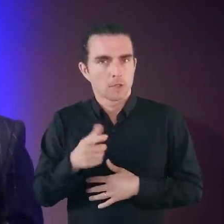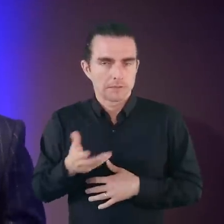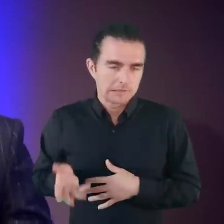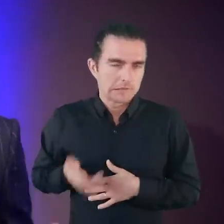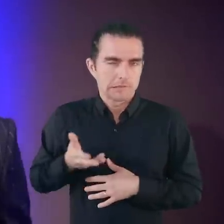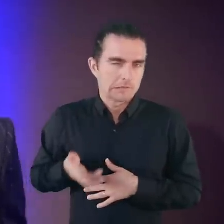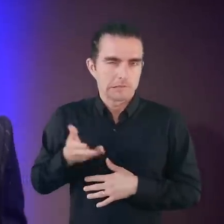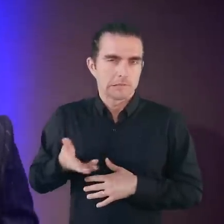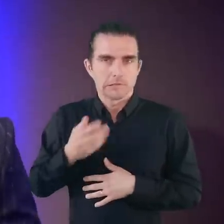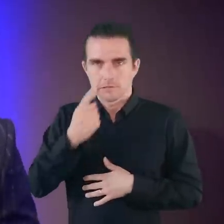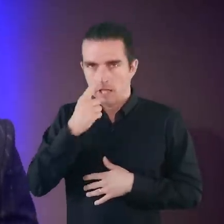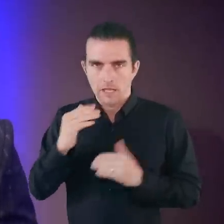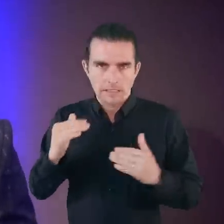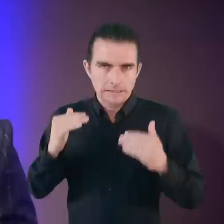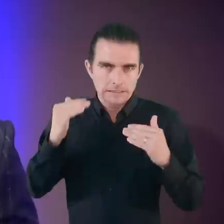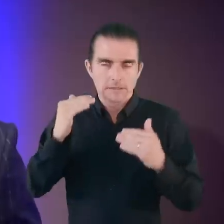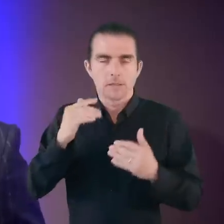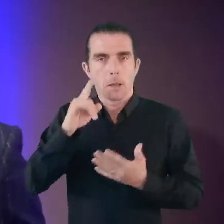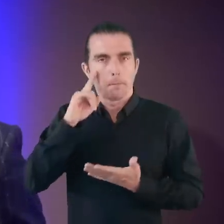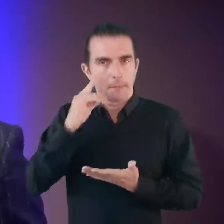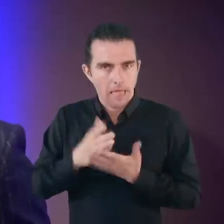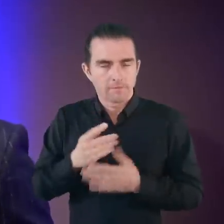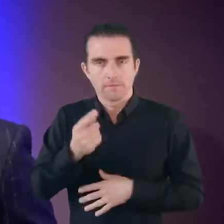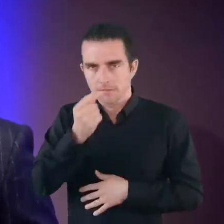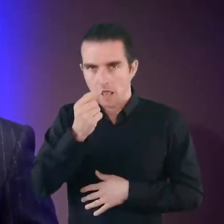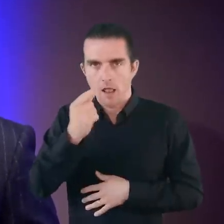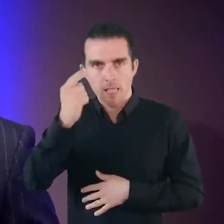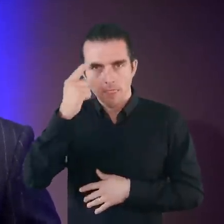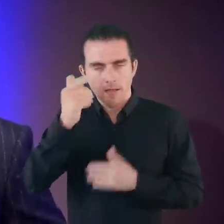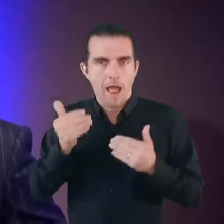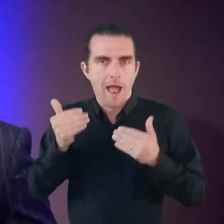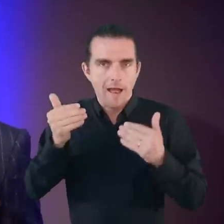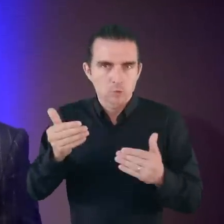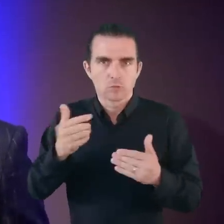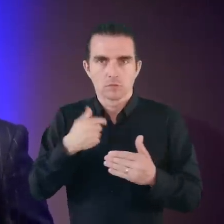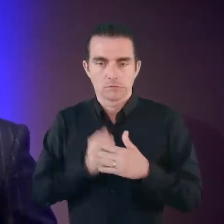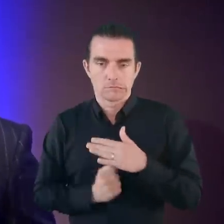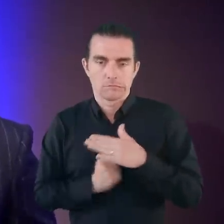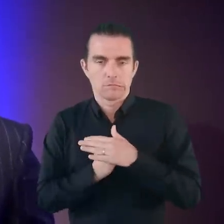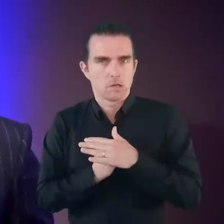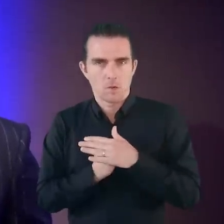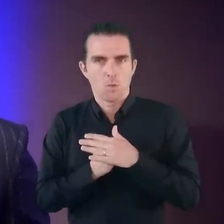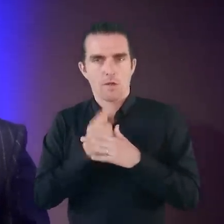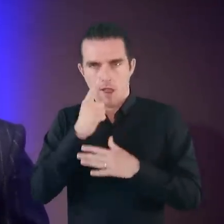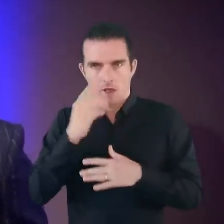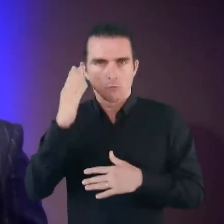That brings us on a journey. They allow us to believe they allow us to think outside of our own capabilities